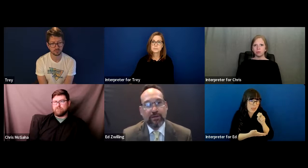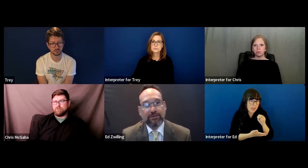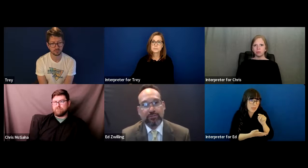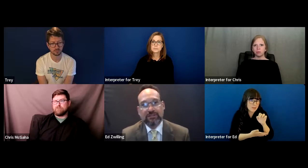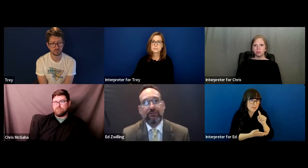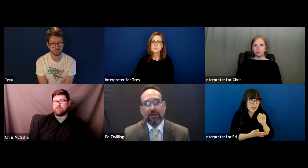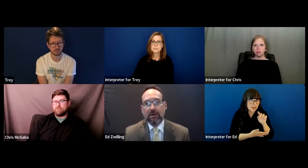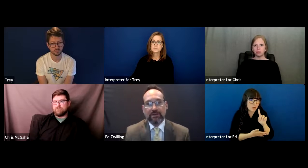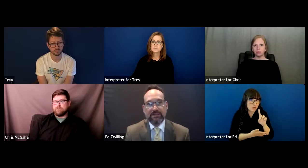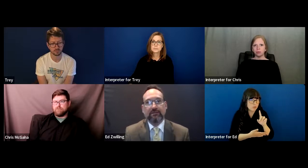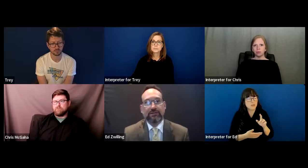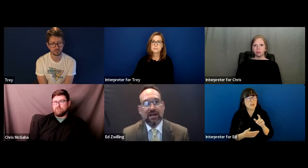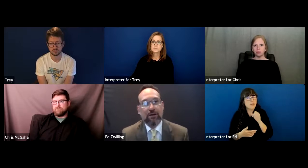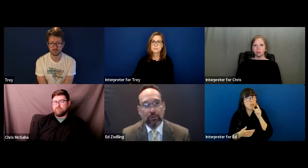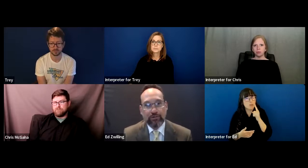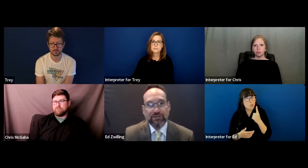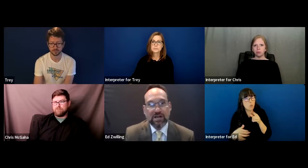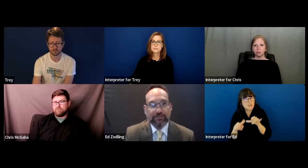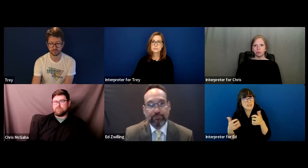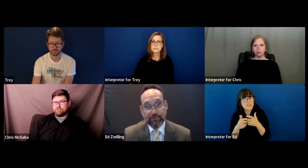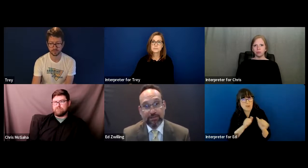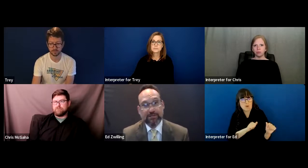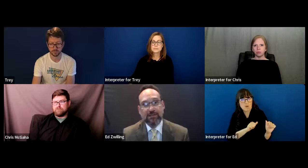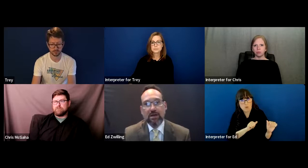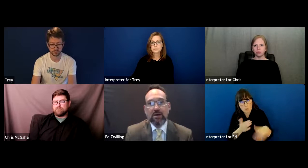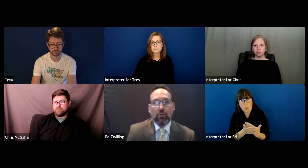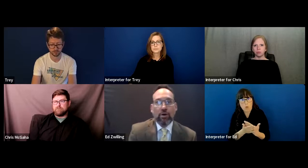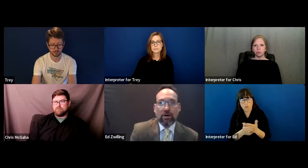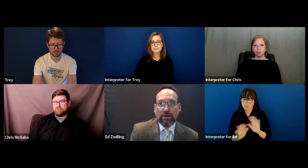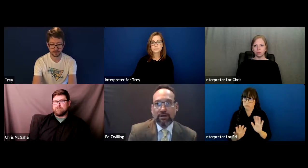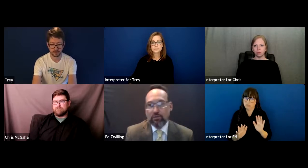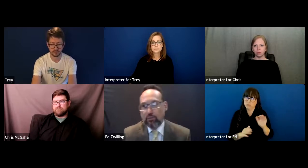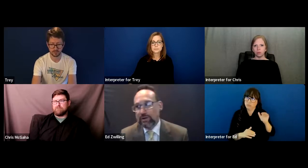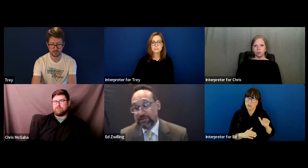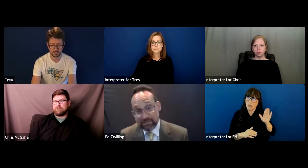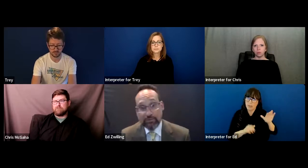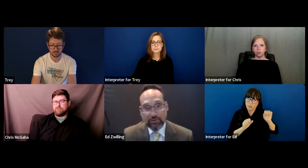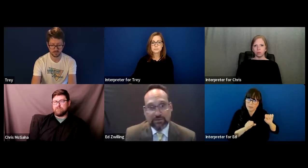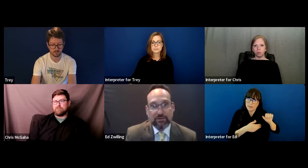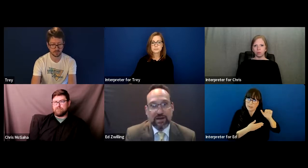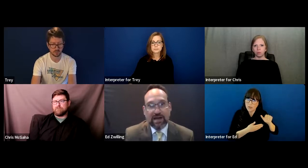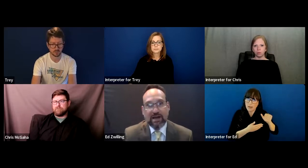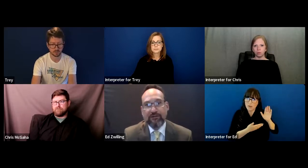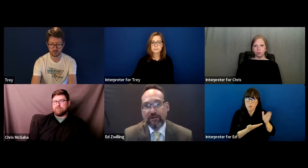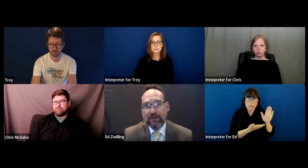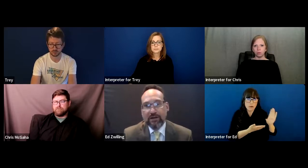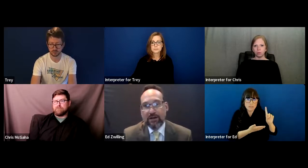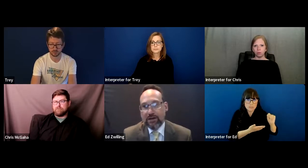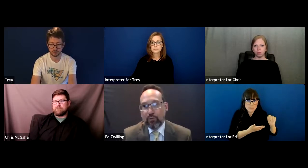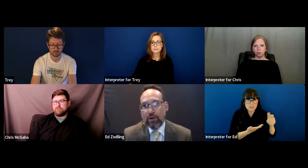It's based specifically on the needs of the child. What are the child's abilities? What disabilities do they have?